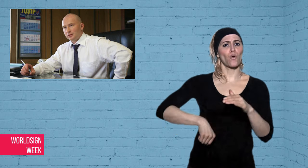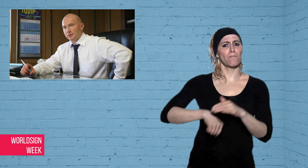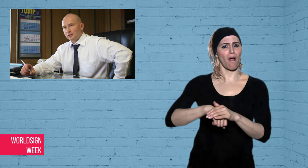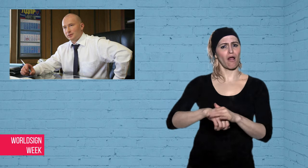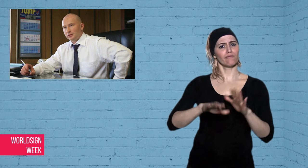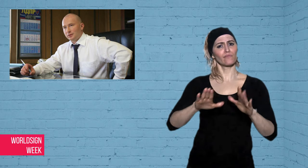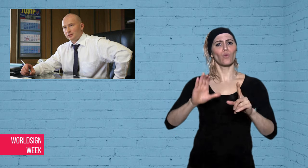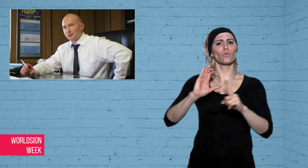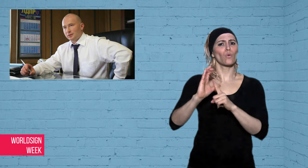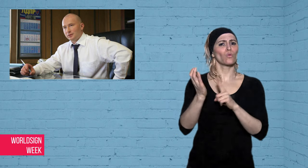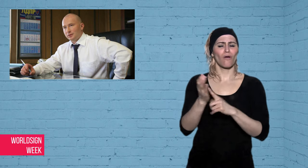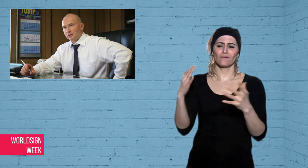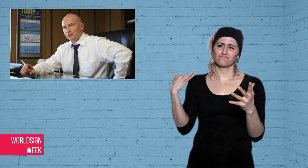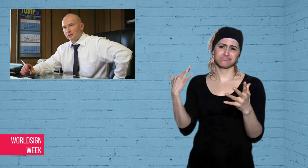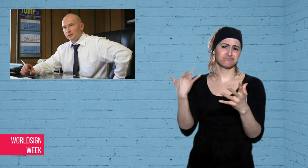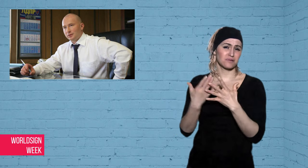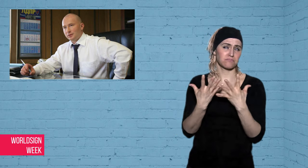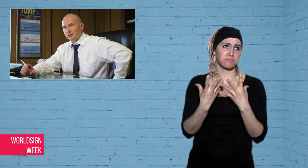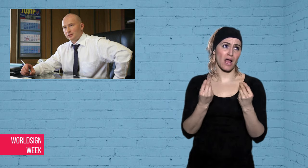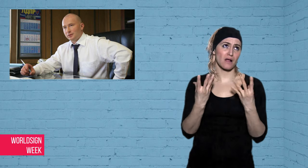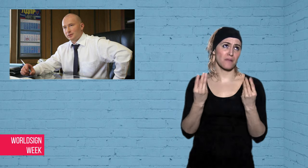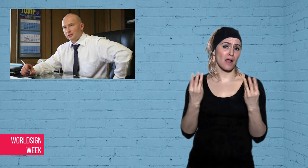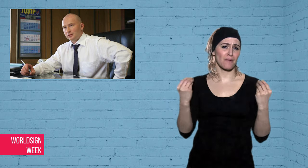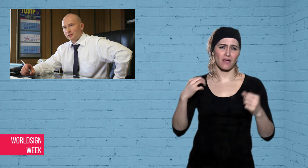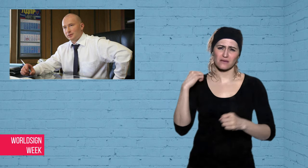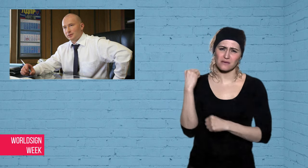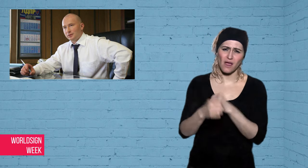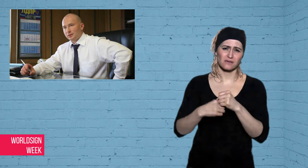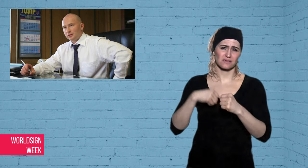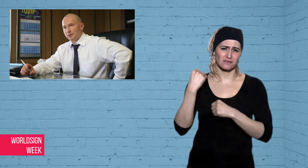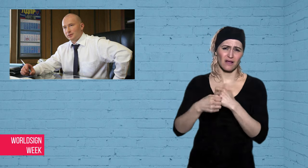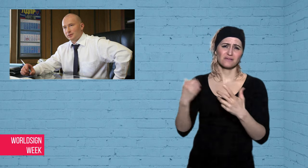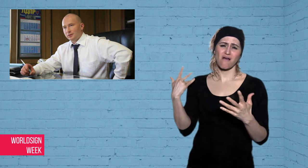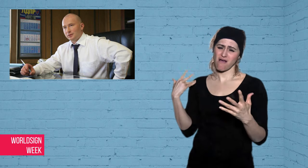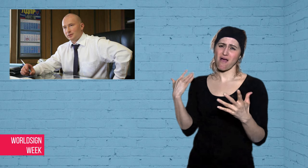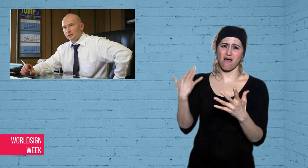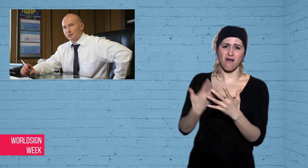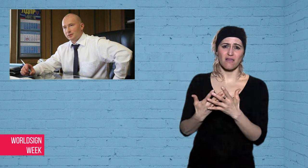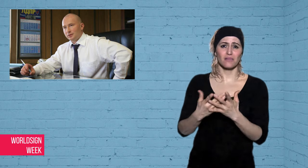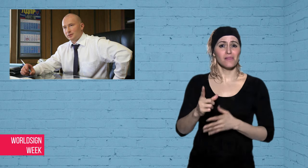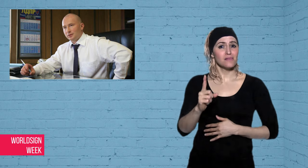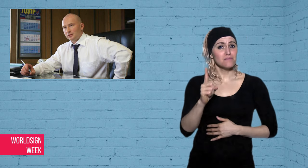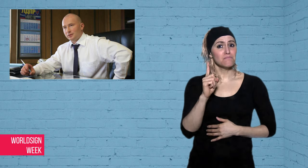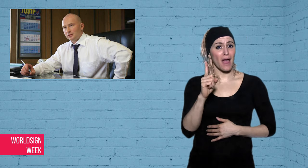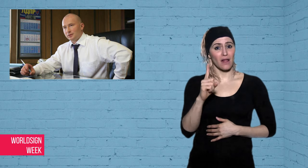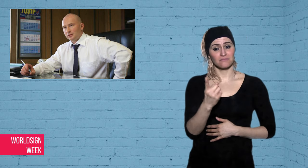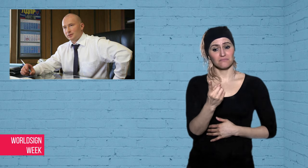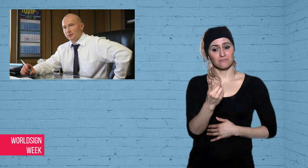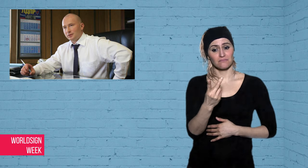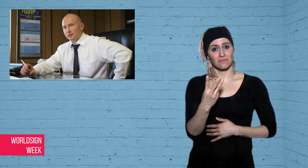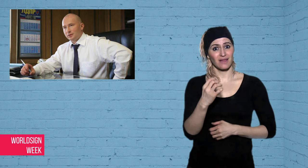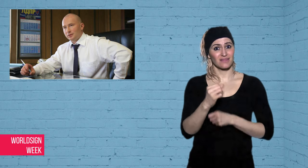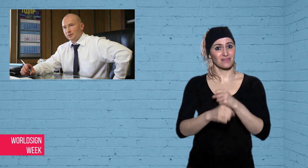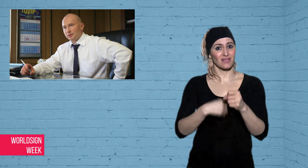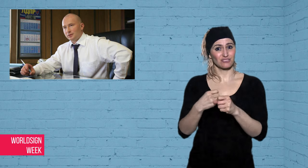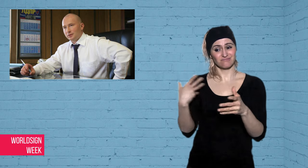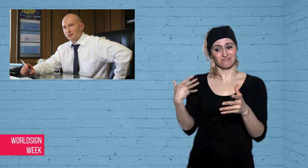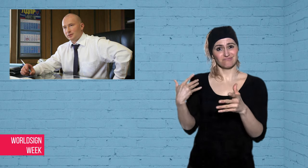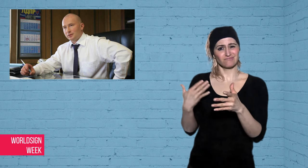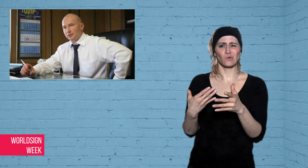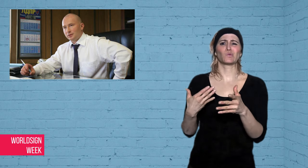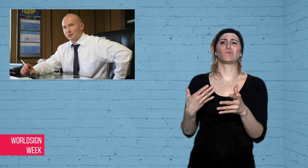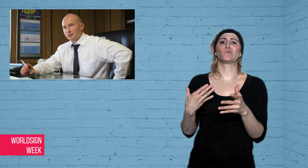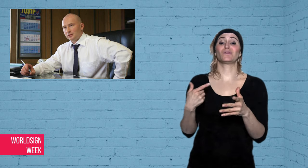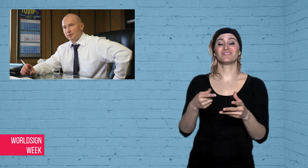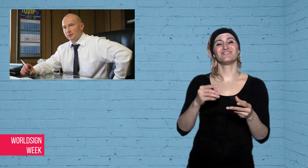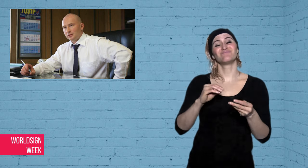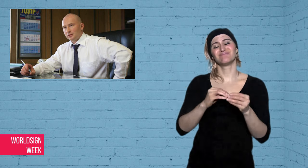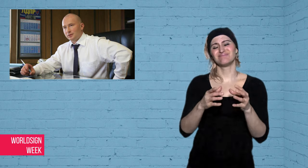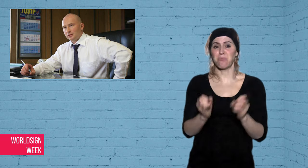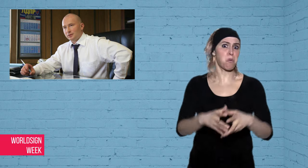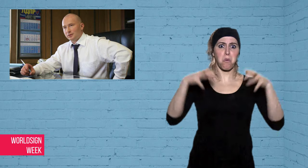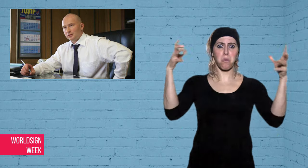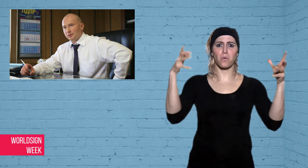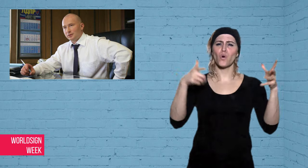for centuries but in the past few years